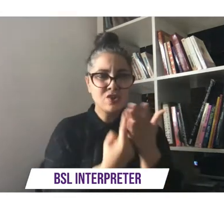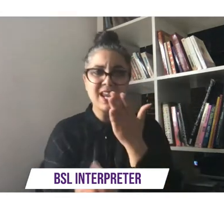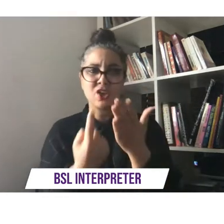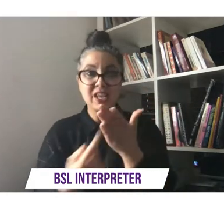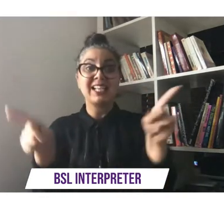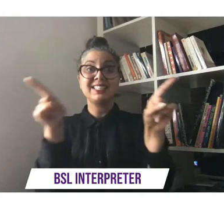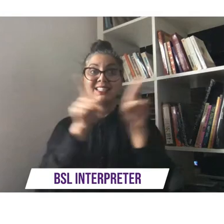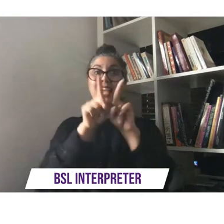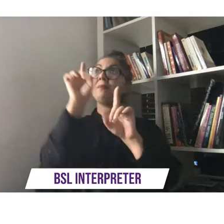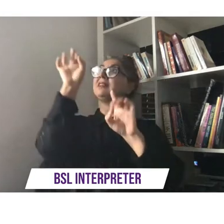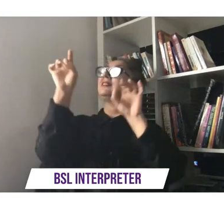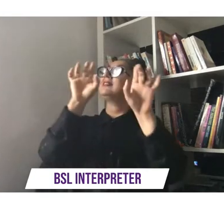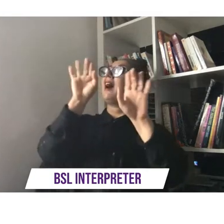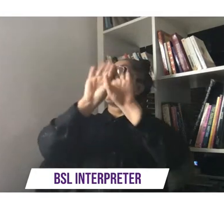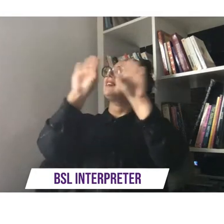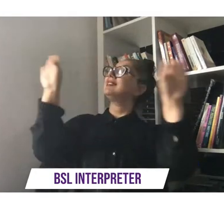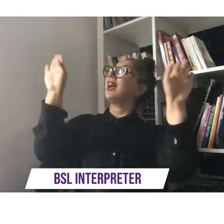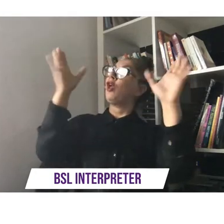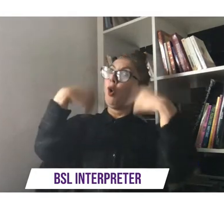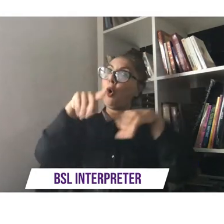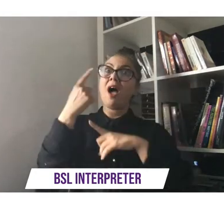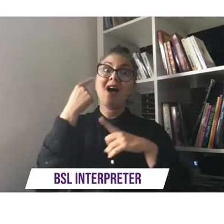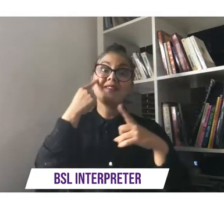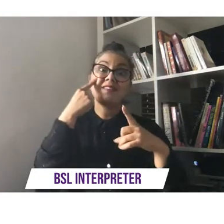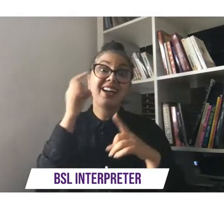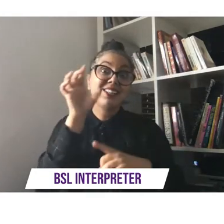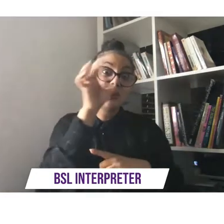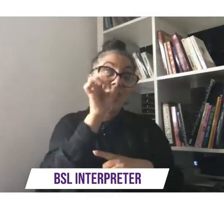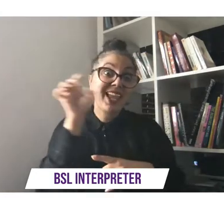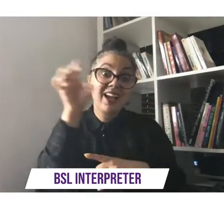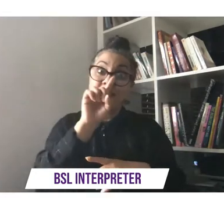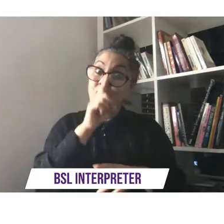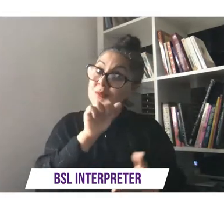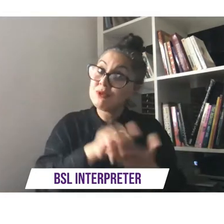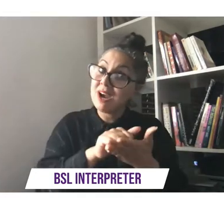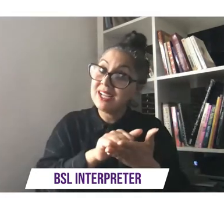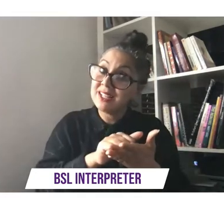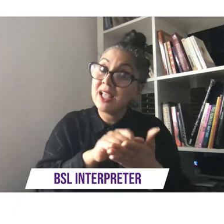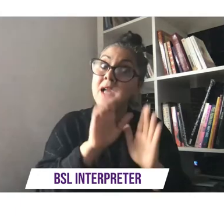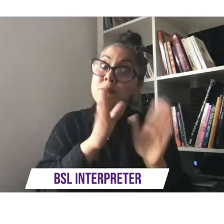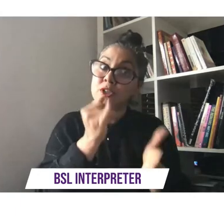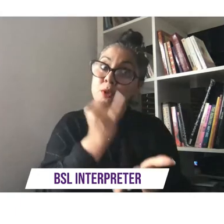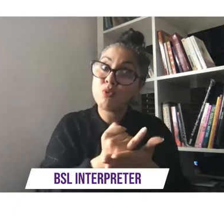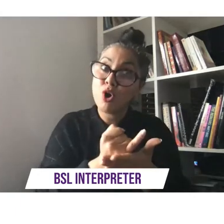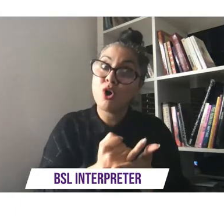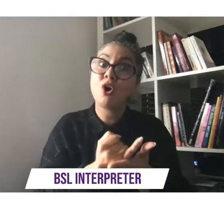we all have a little twinkle in that eye if it can't be right it must be wrong i know that